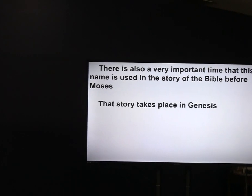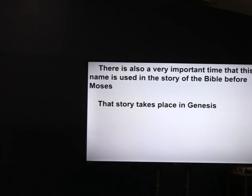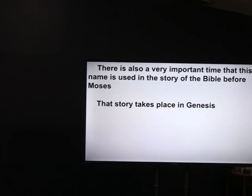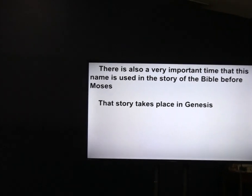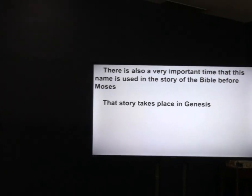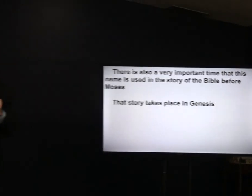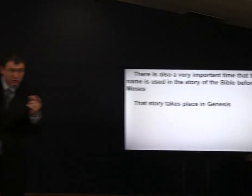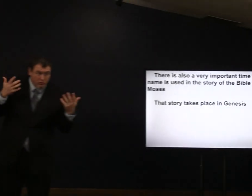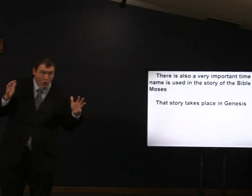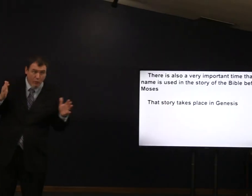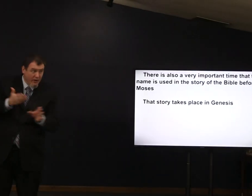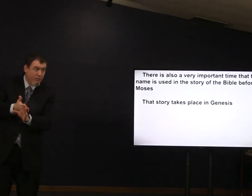before Moses